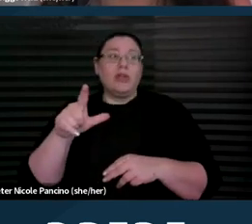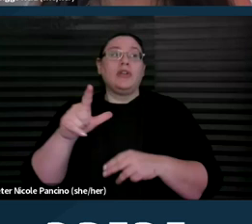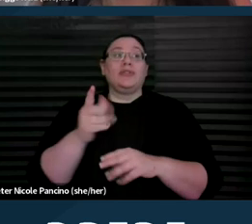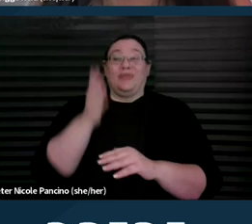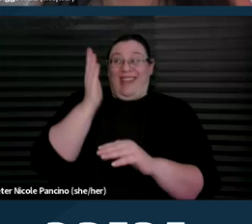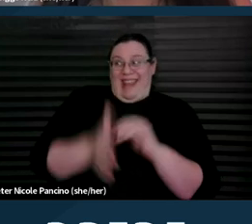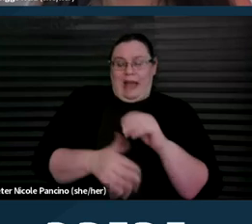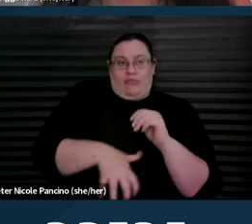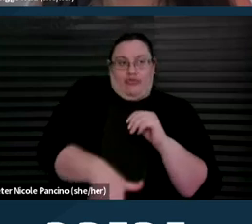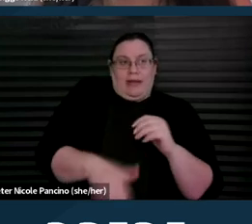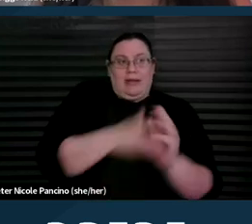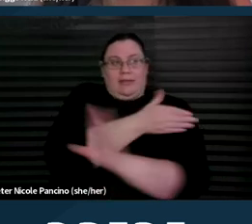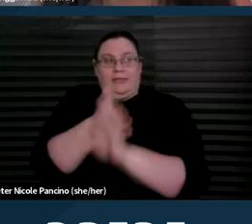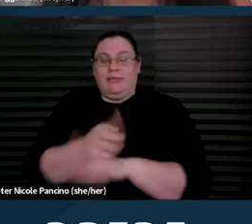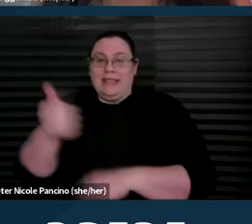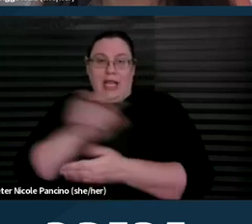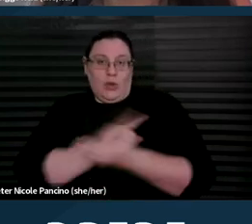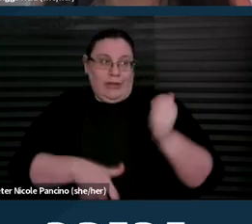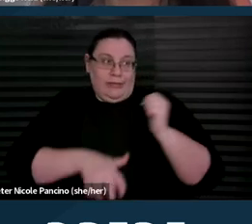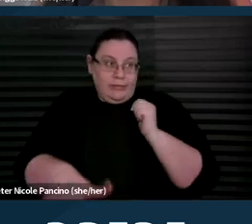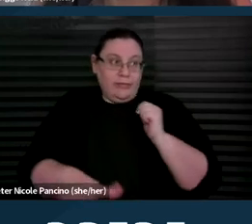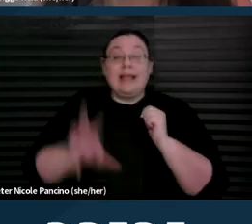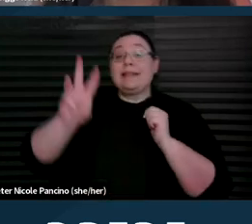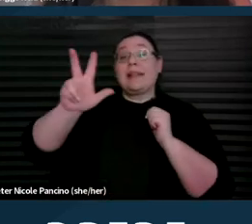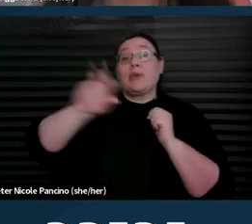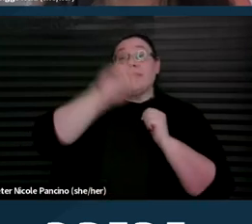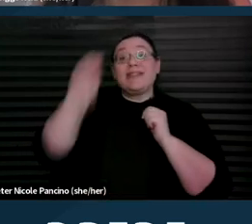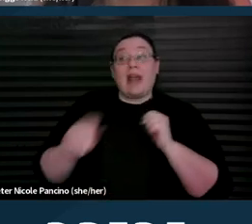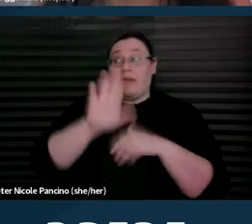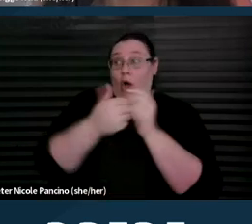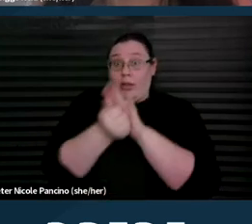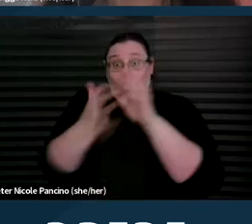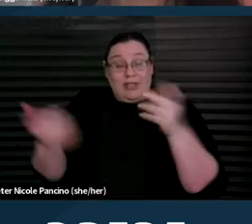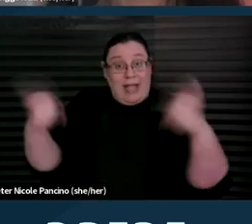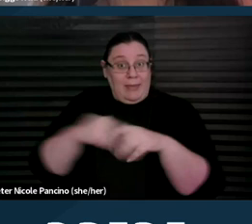63% of the abortions in the United States are medication abortions.